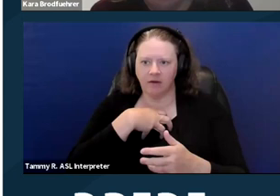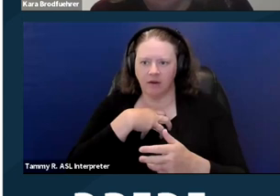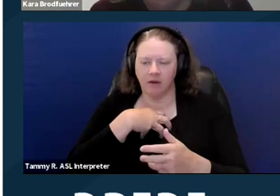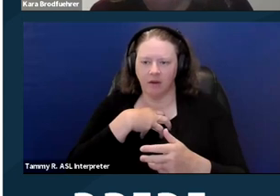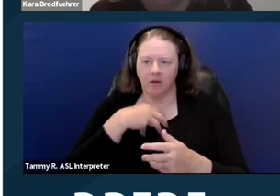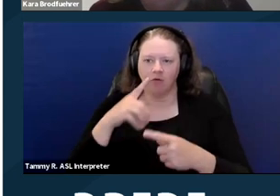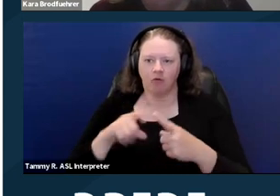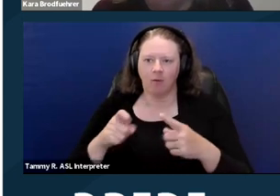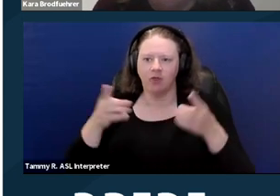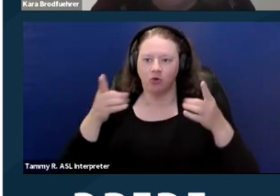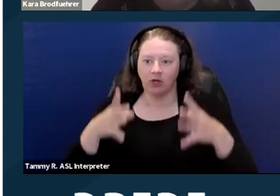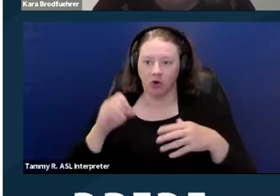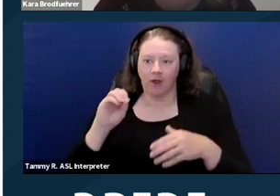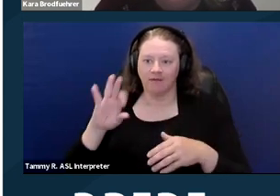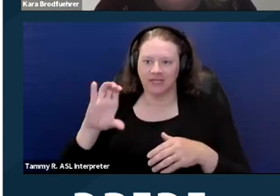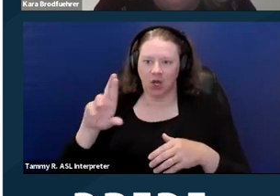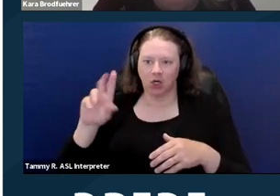basically just trying to change like a larger policy.